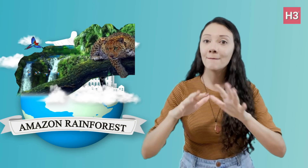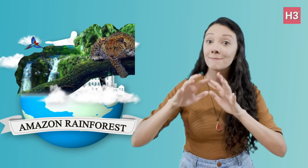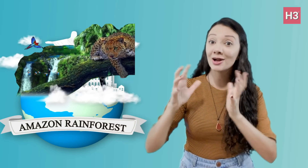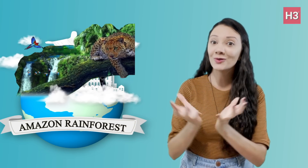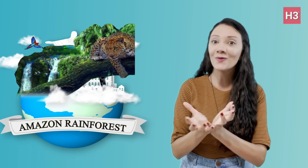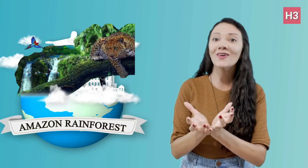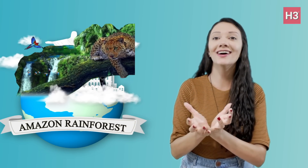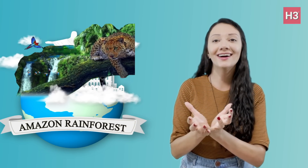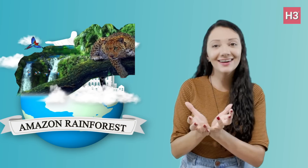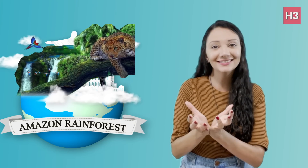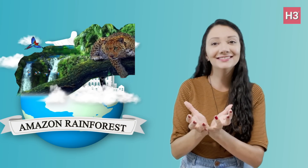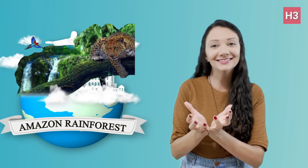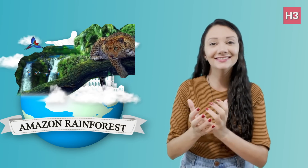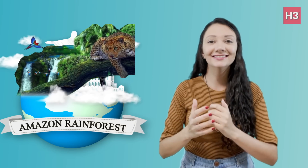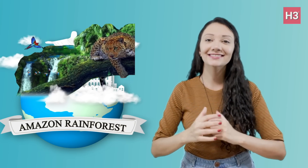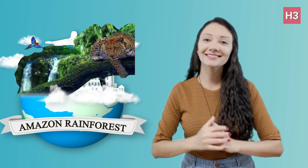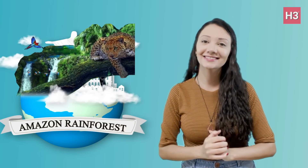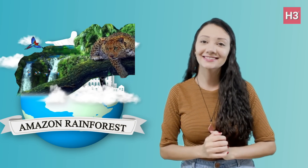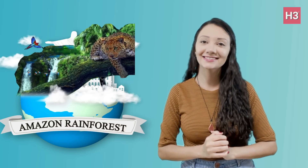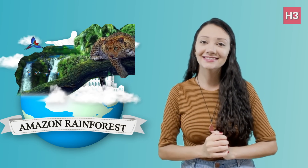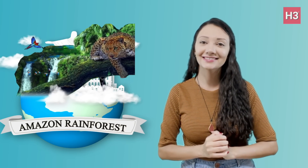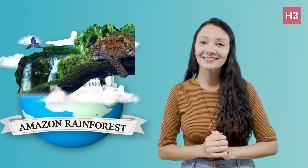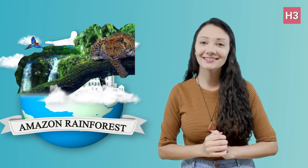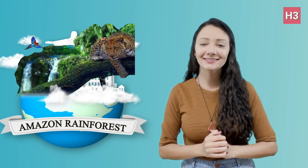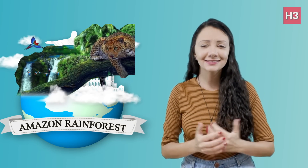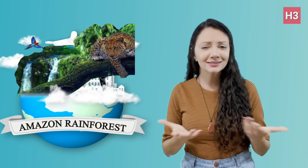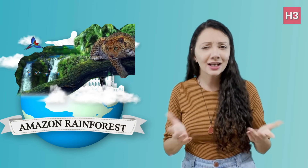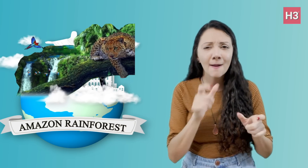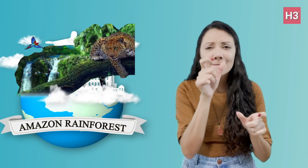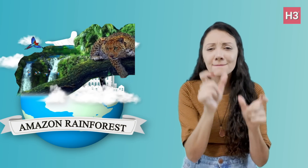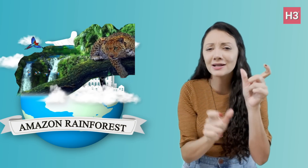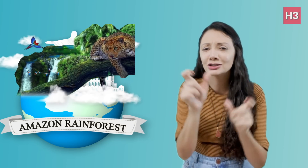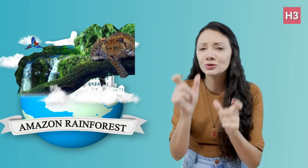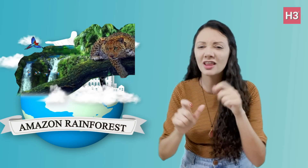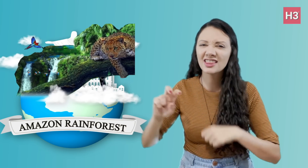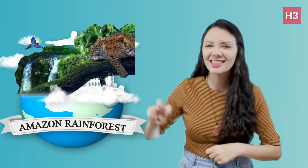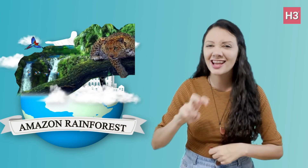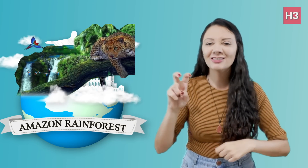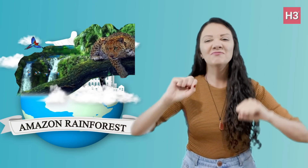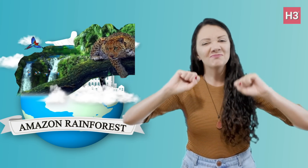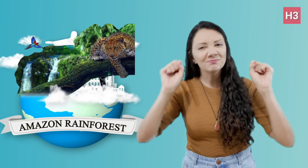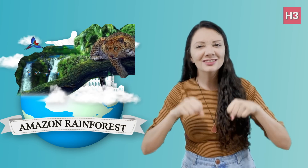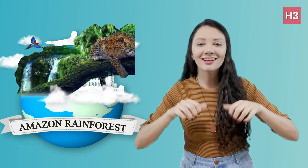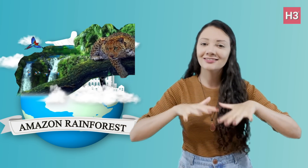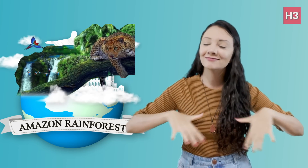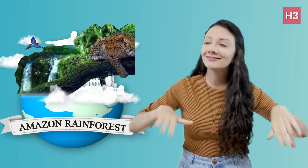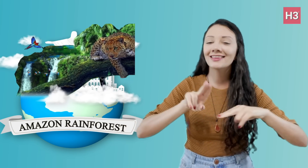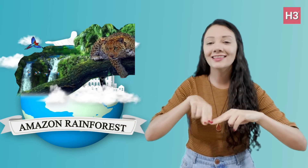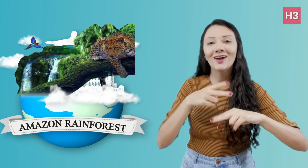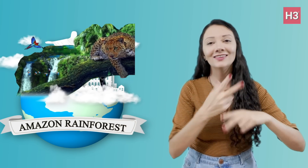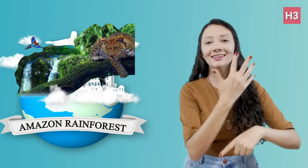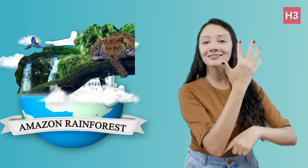is in the Amazon Rainforest.